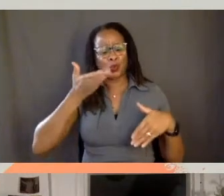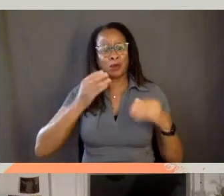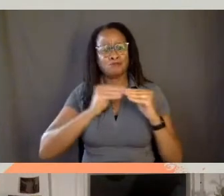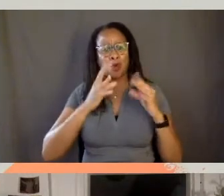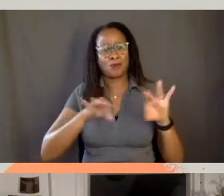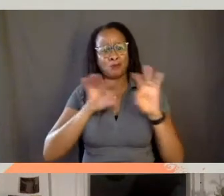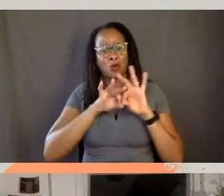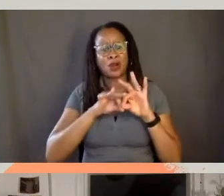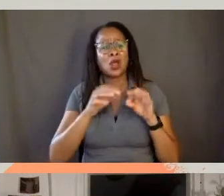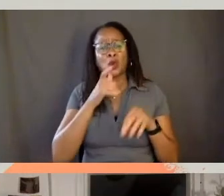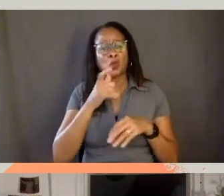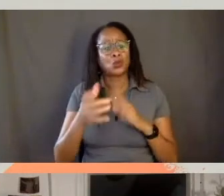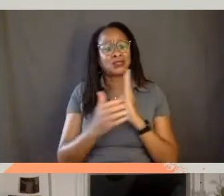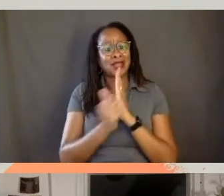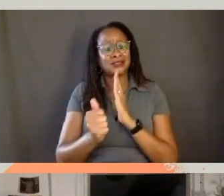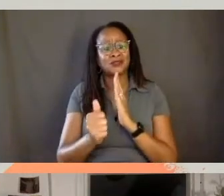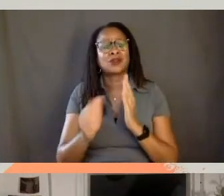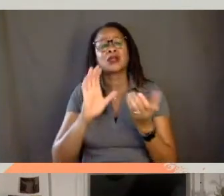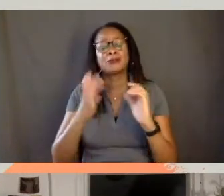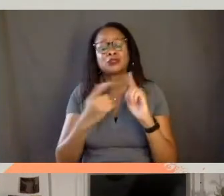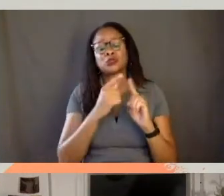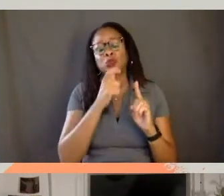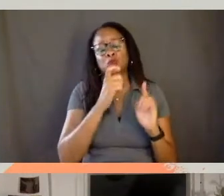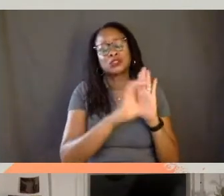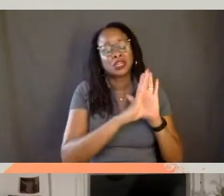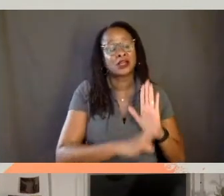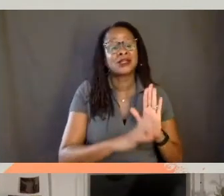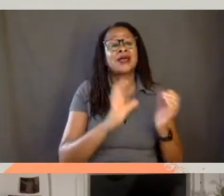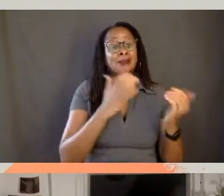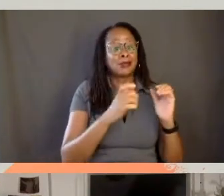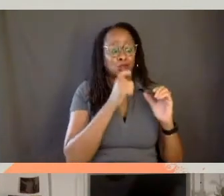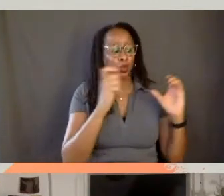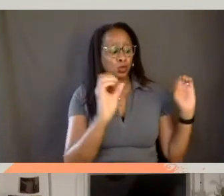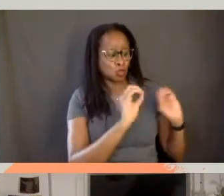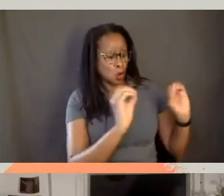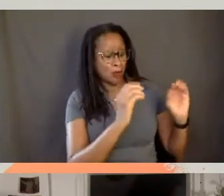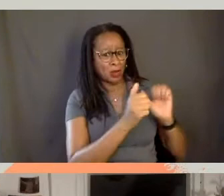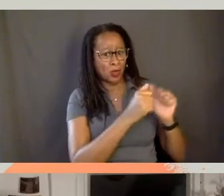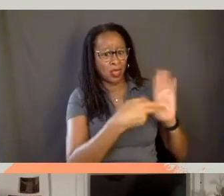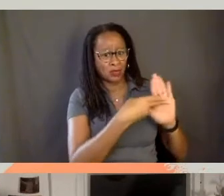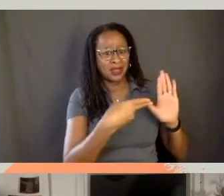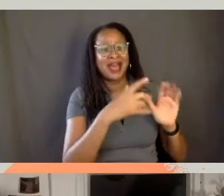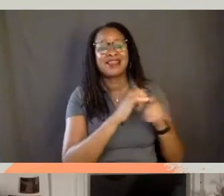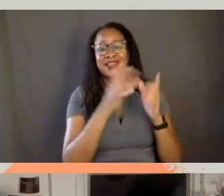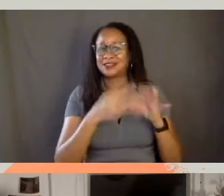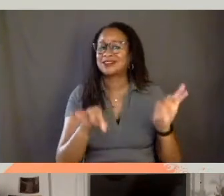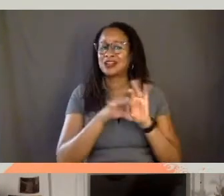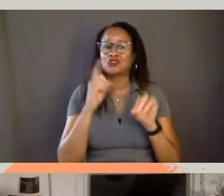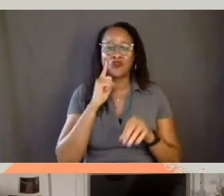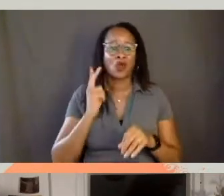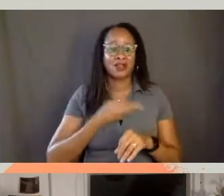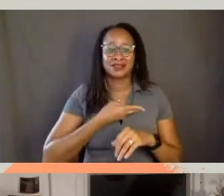who is the expert versus who is the character versus who is a nobody. And I think that was essential for us. All right, I think just the final point on that